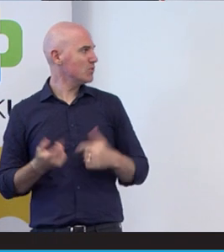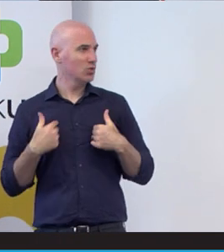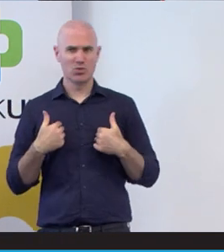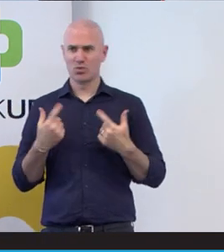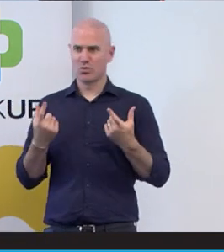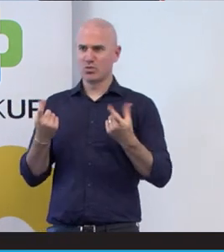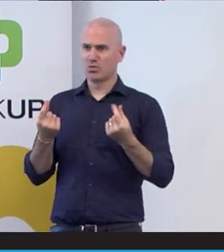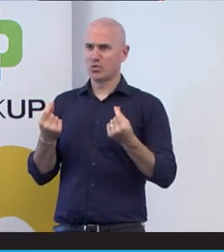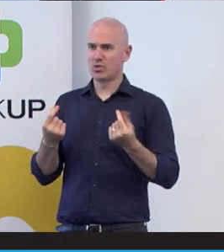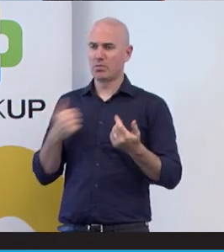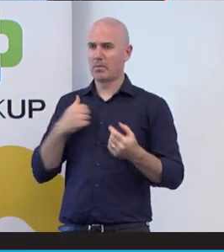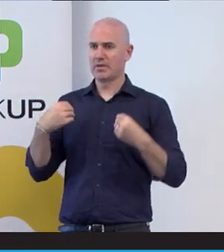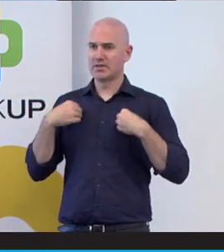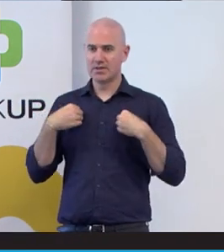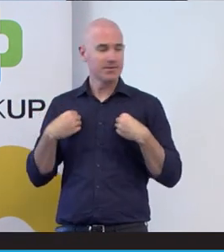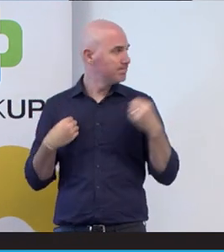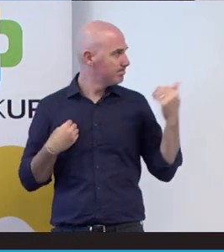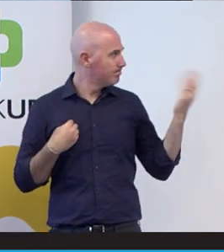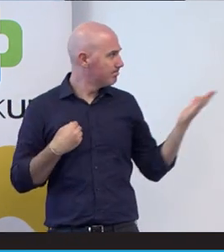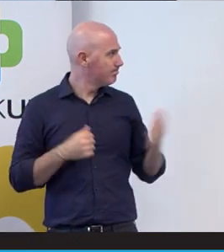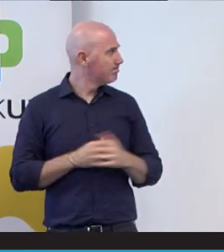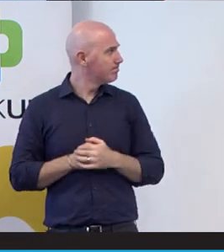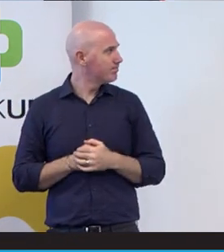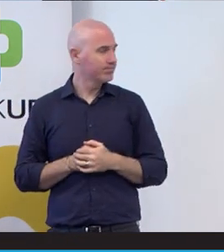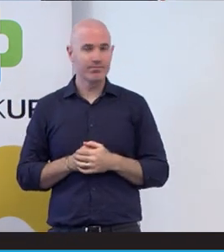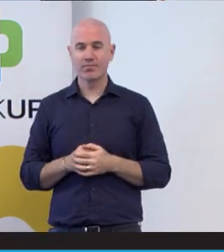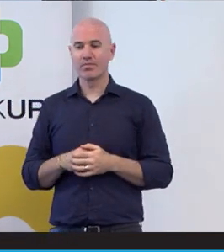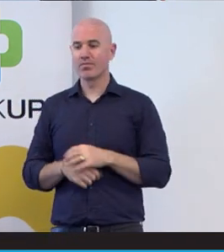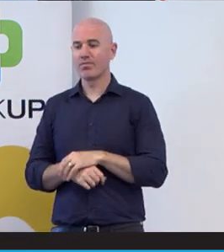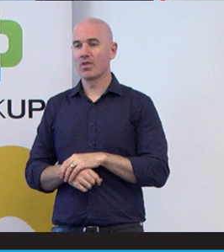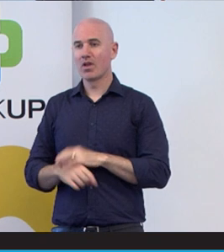Well, I do First Nation training for our First Nation. We cover a lot of